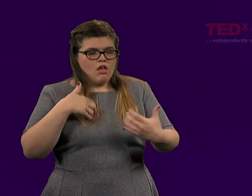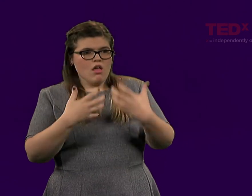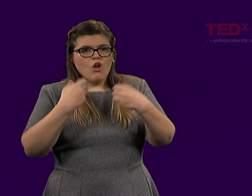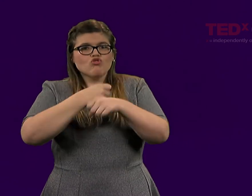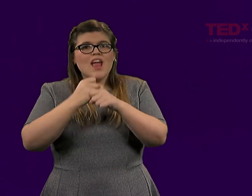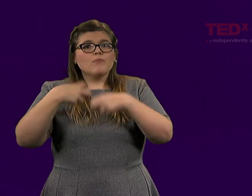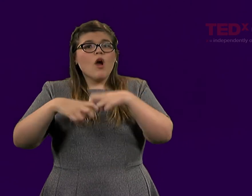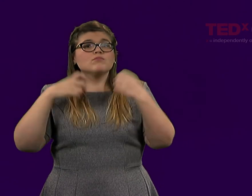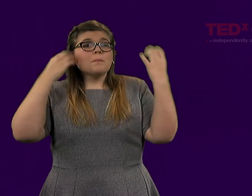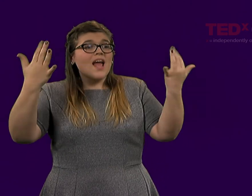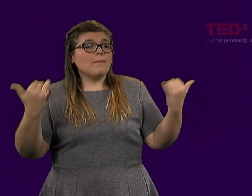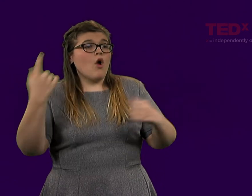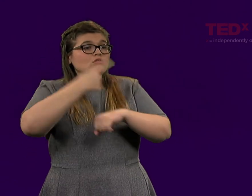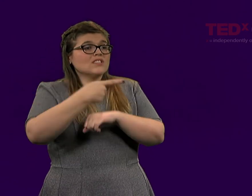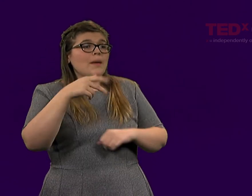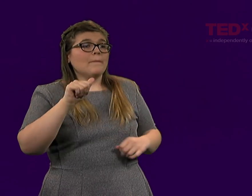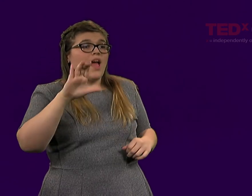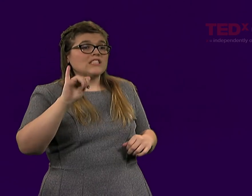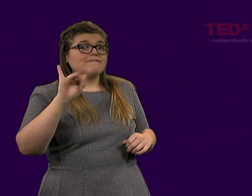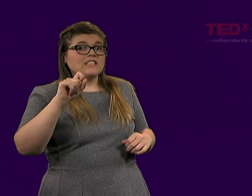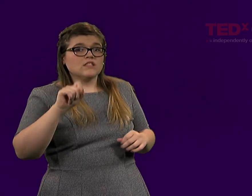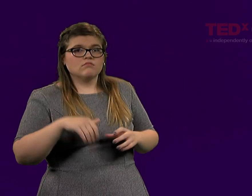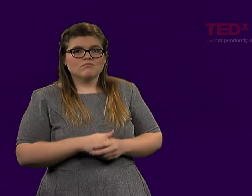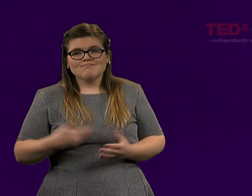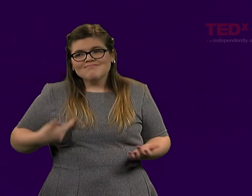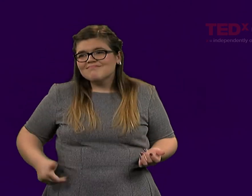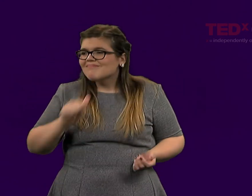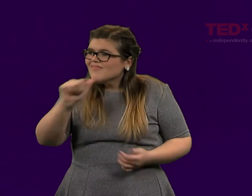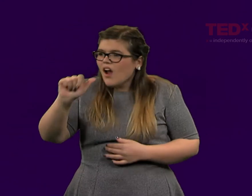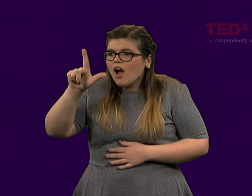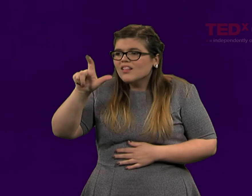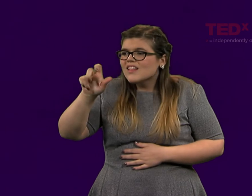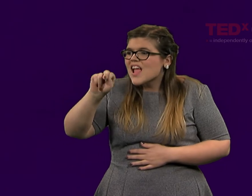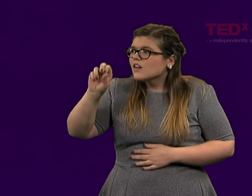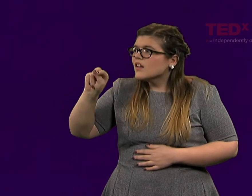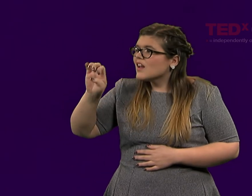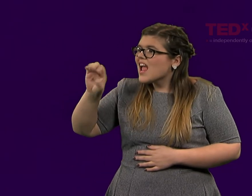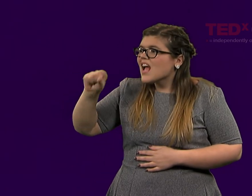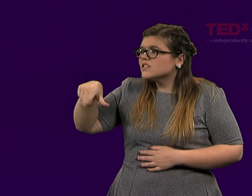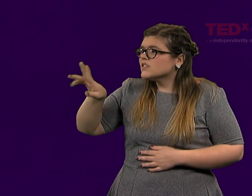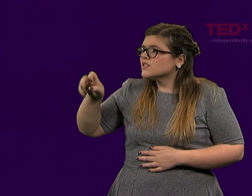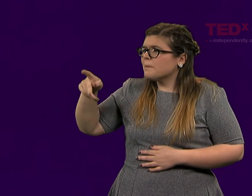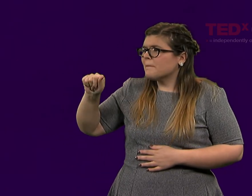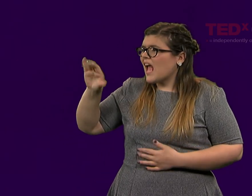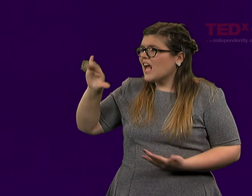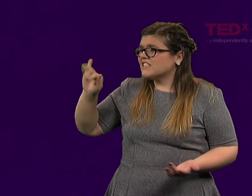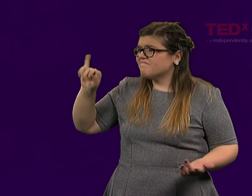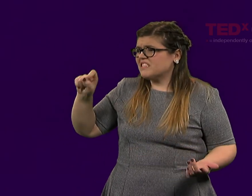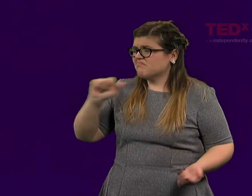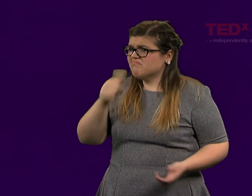many of us pacifists again don't fit that old mold.